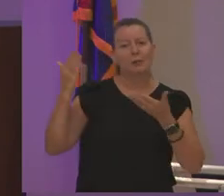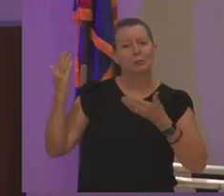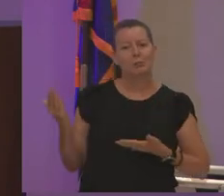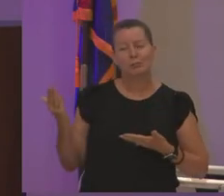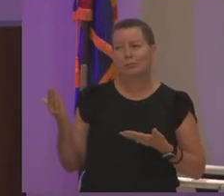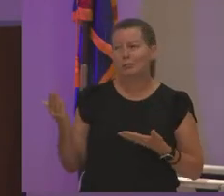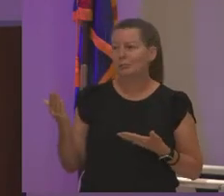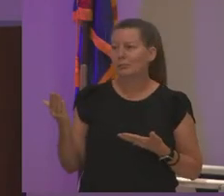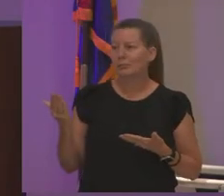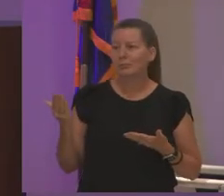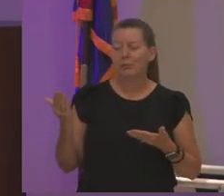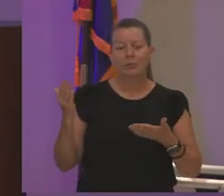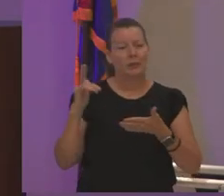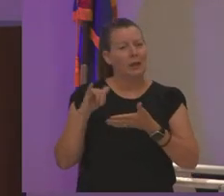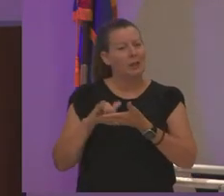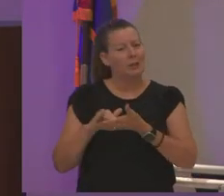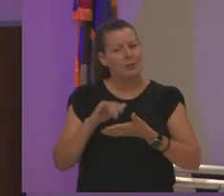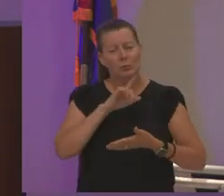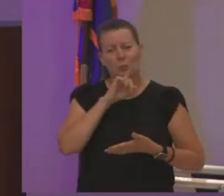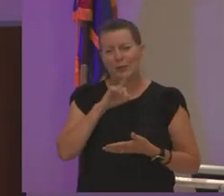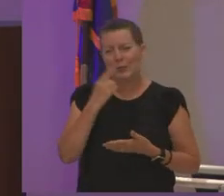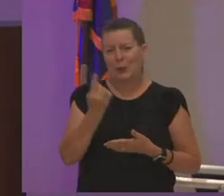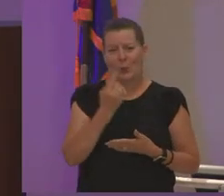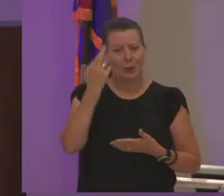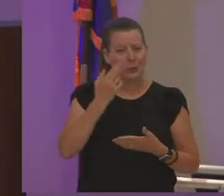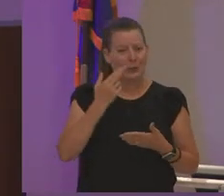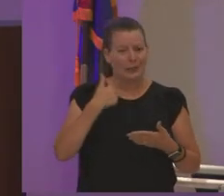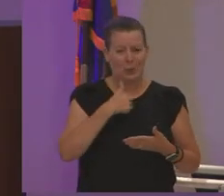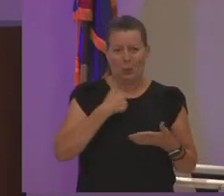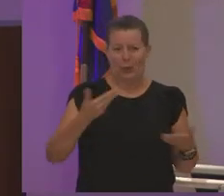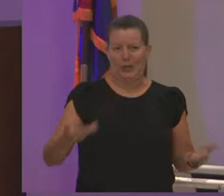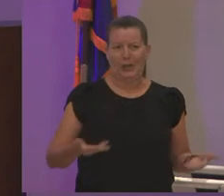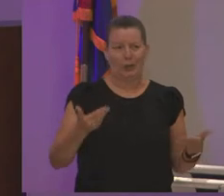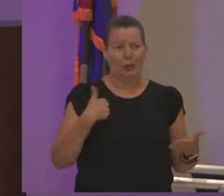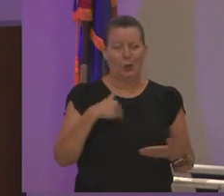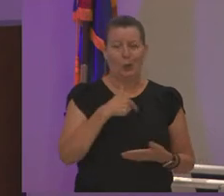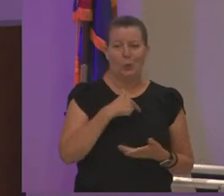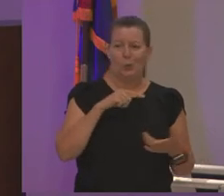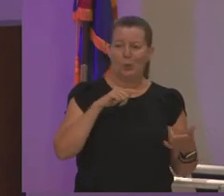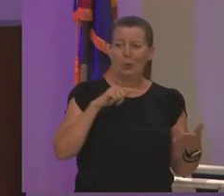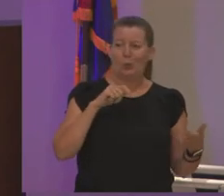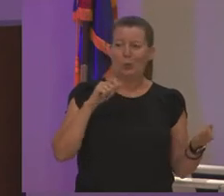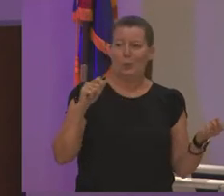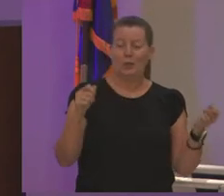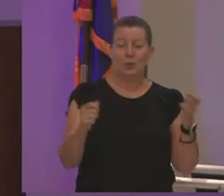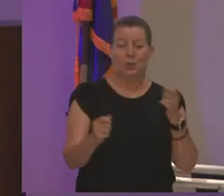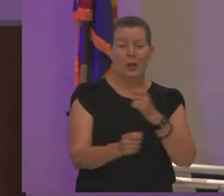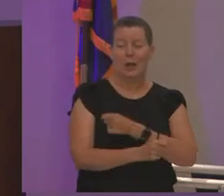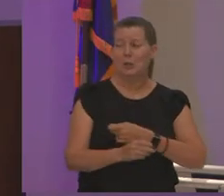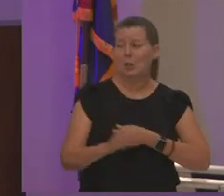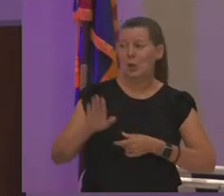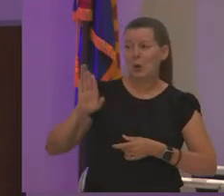this is really the only reason we're here we changed her complete trajectory that's